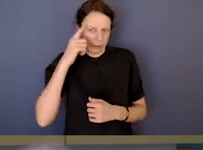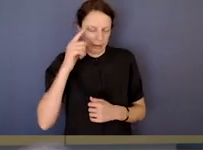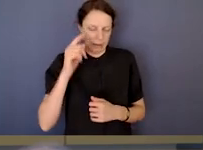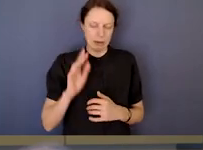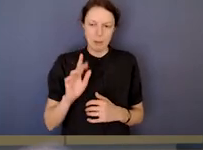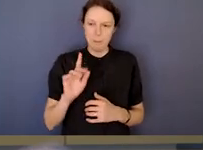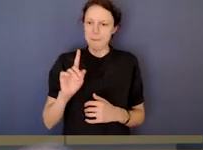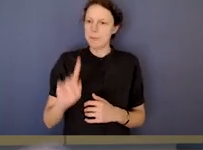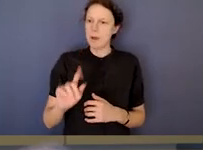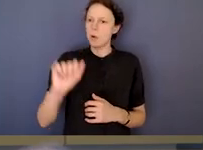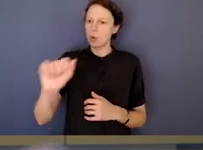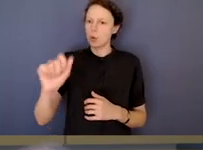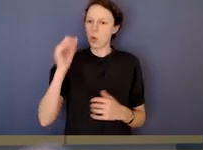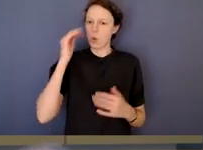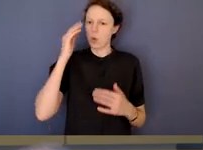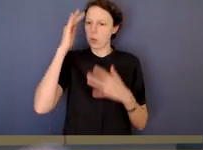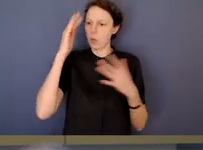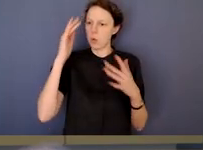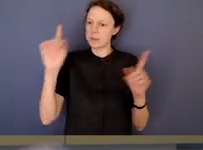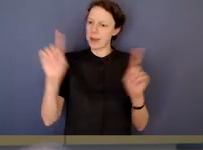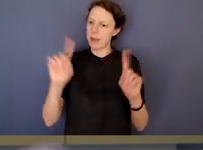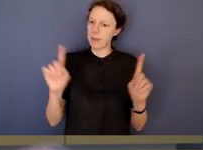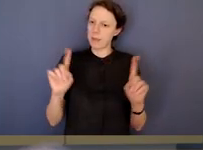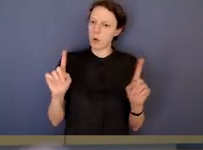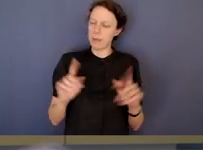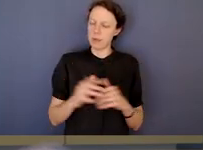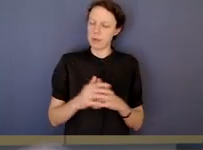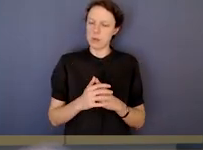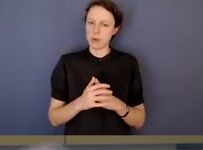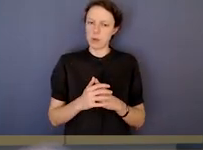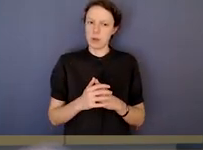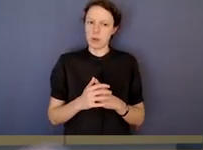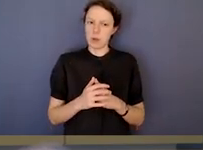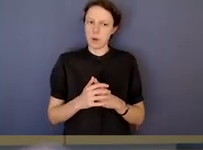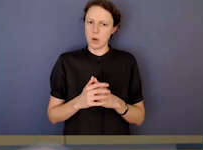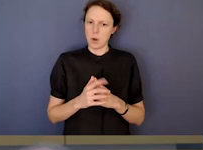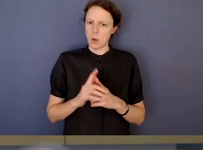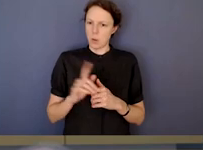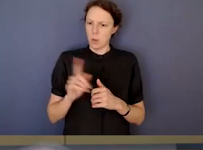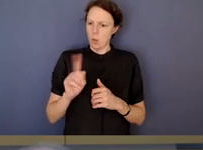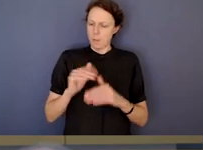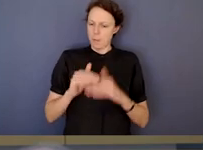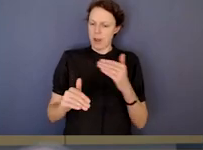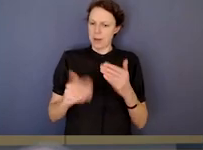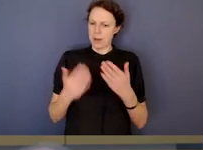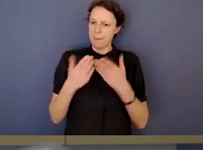But your initial thoughts at this stage in the evolution of the NACC around